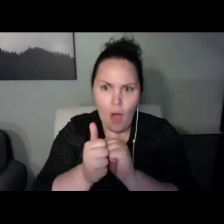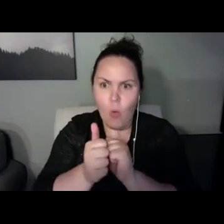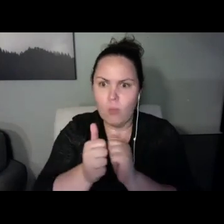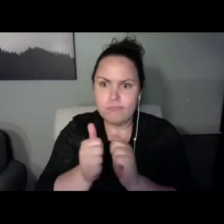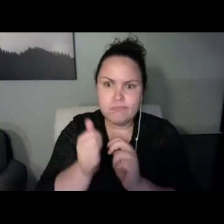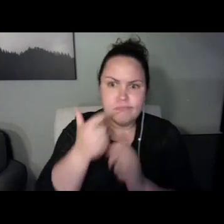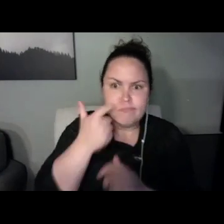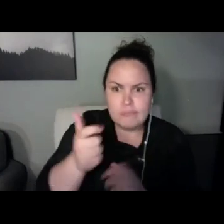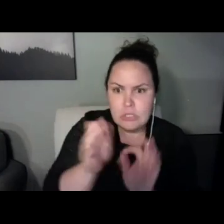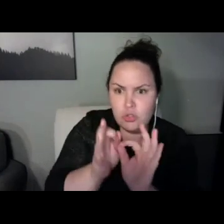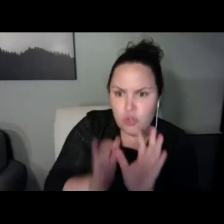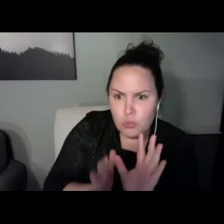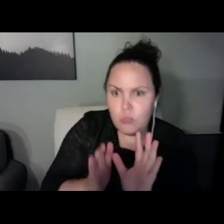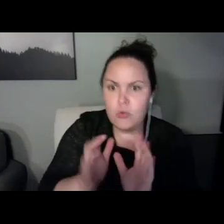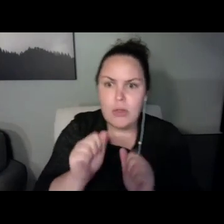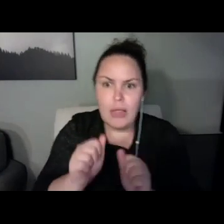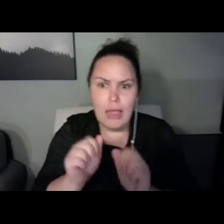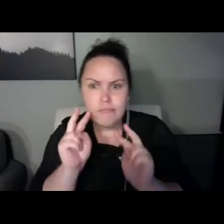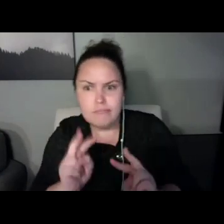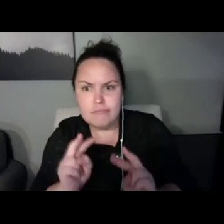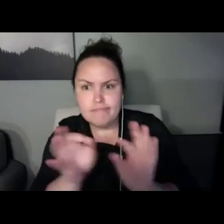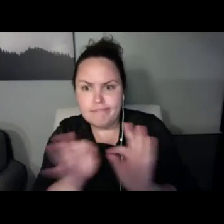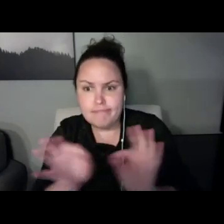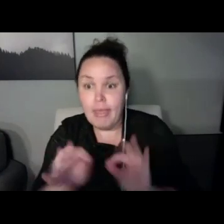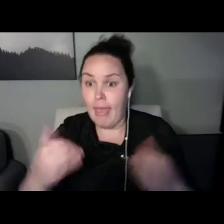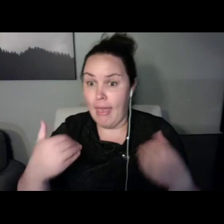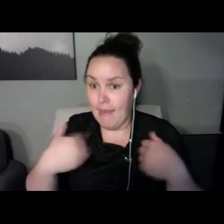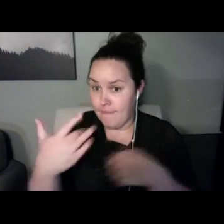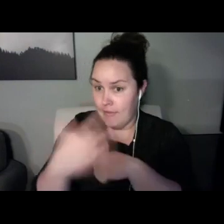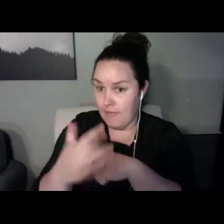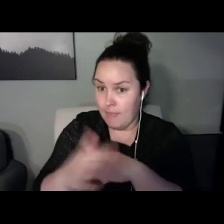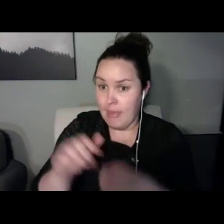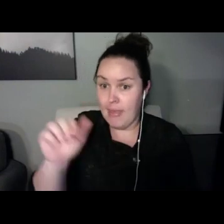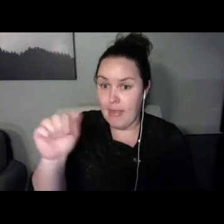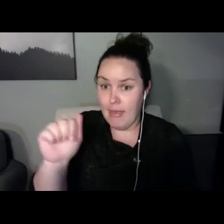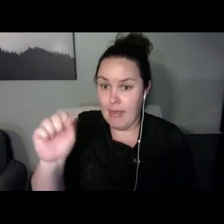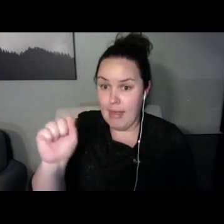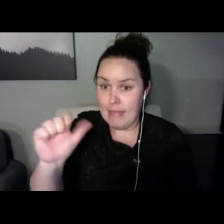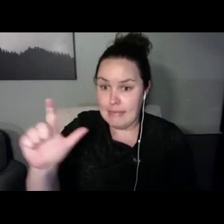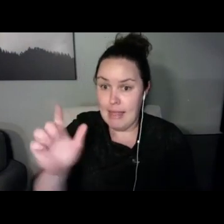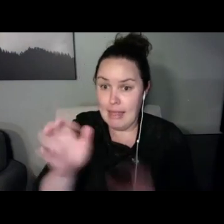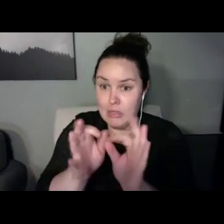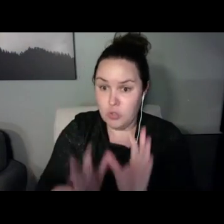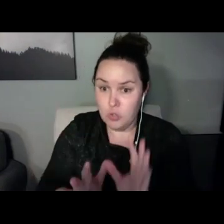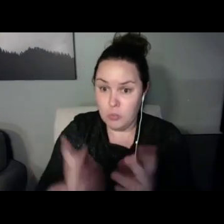We do have ASL interpretation available. You should be able to see the ASL interpreter